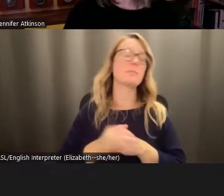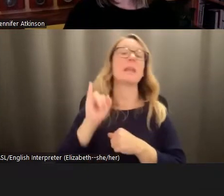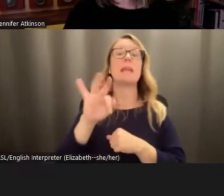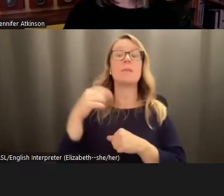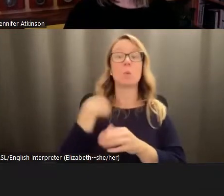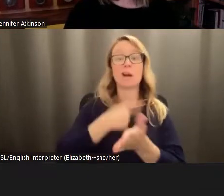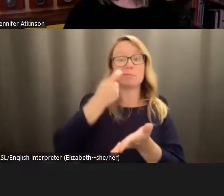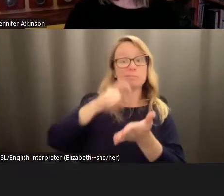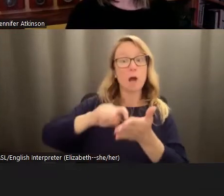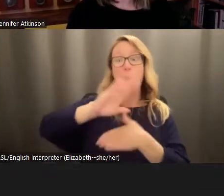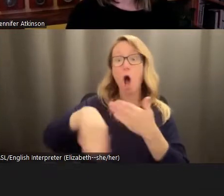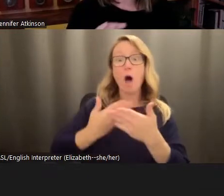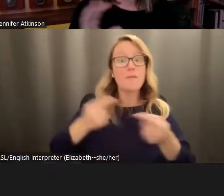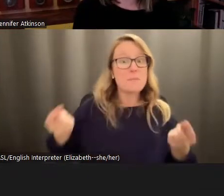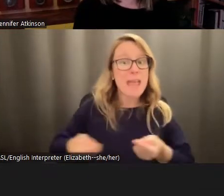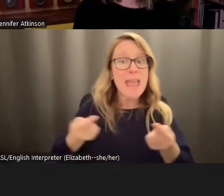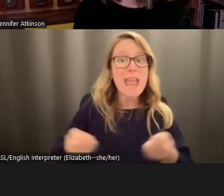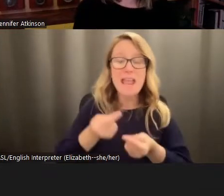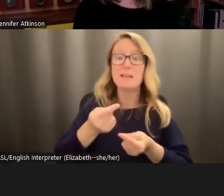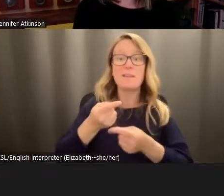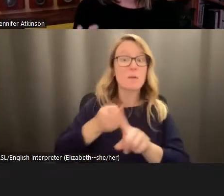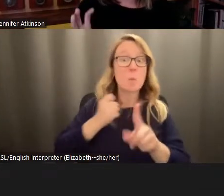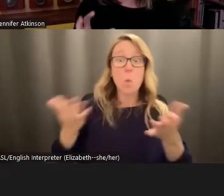that all of this pain is arising from love, then we have the